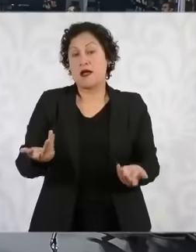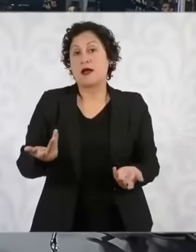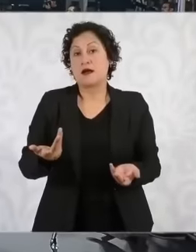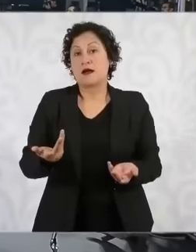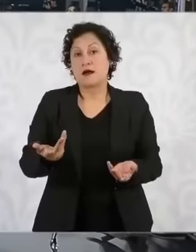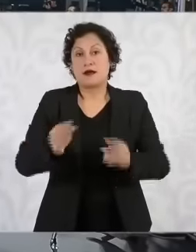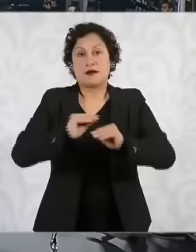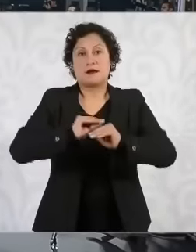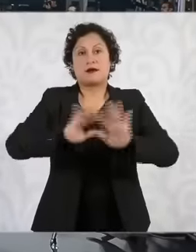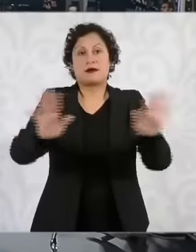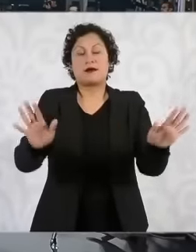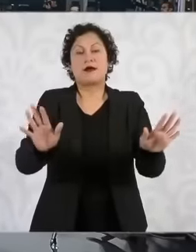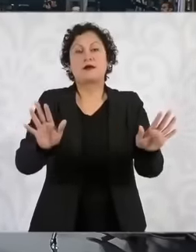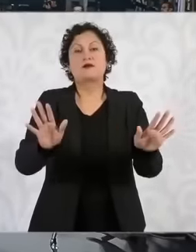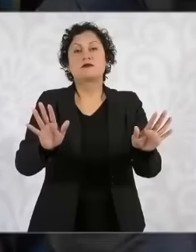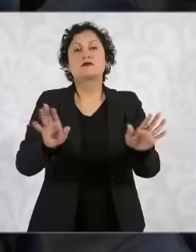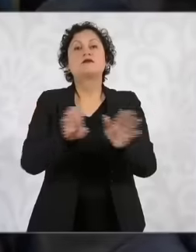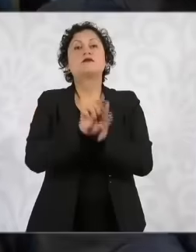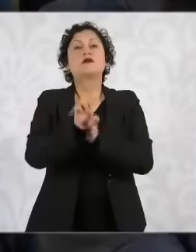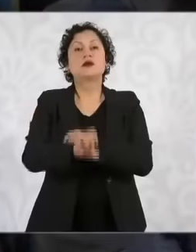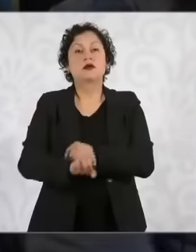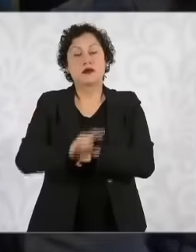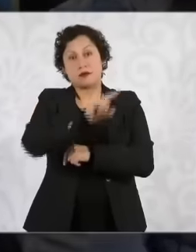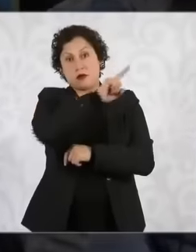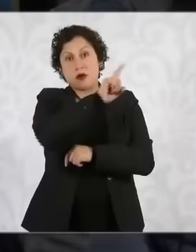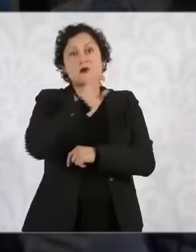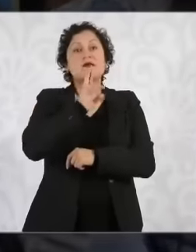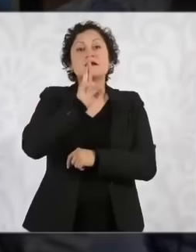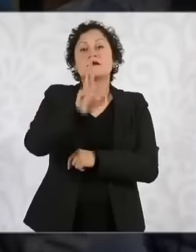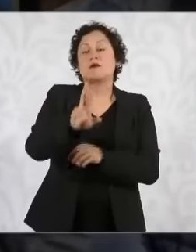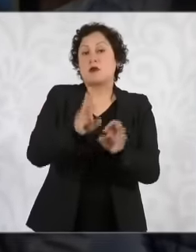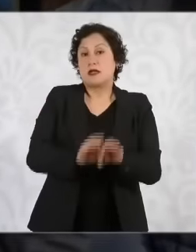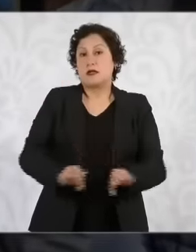it will be important that they respond, it will be important for the relationship that